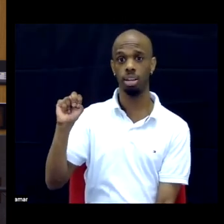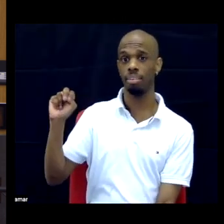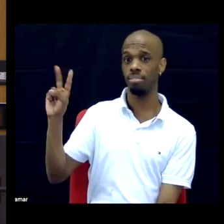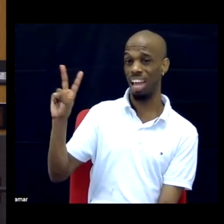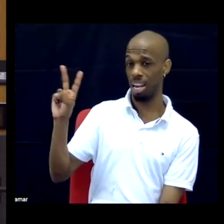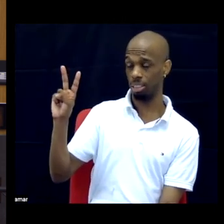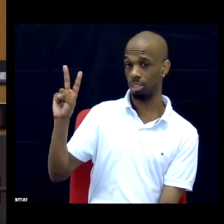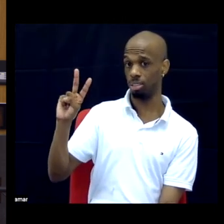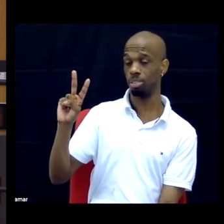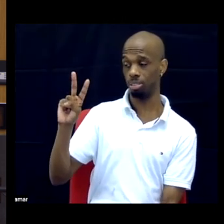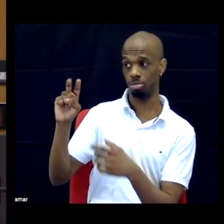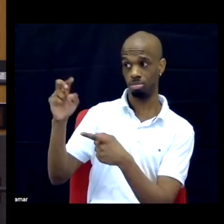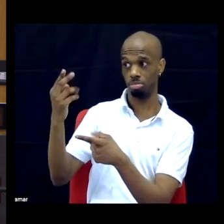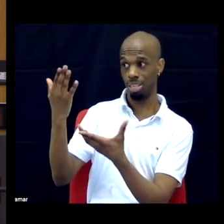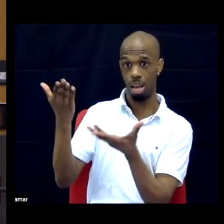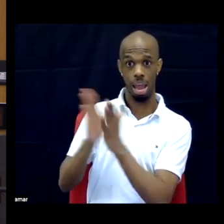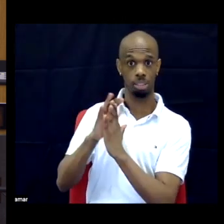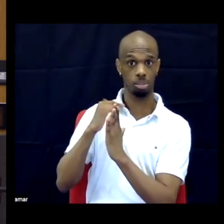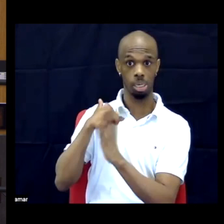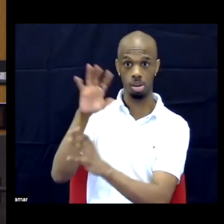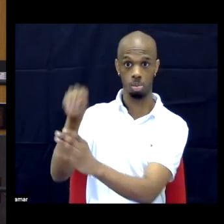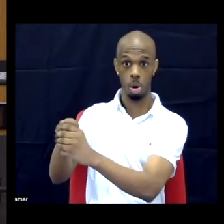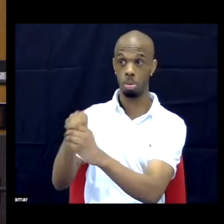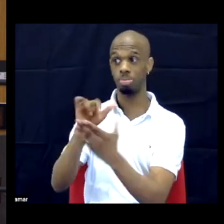So, let's see... where else...?